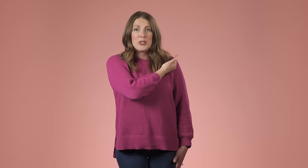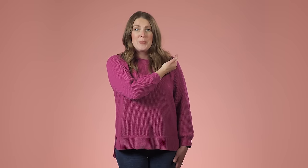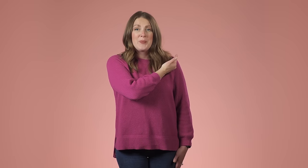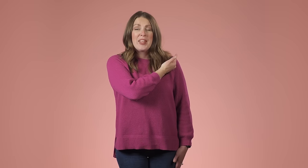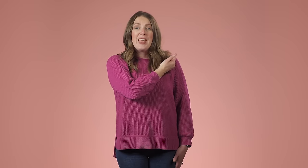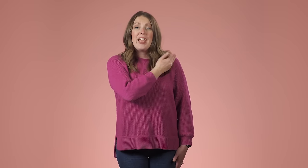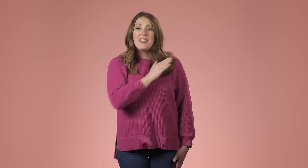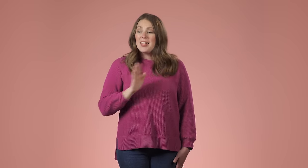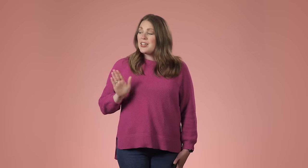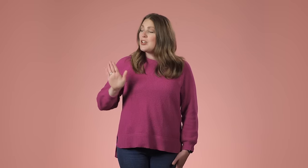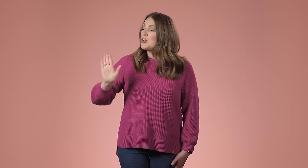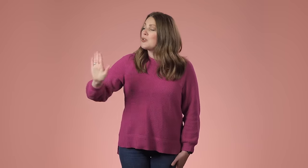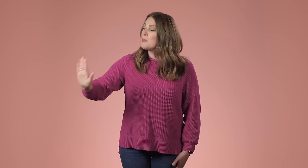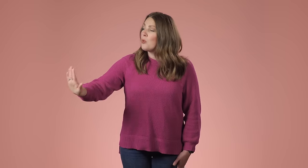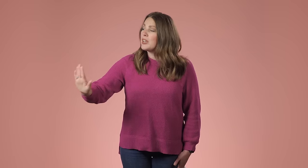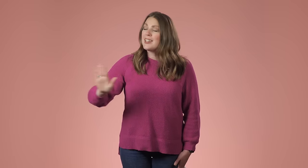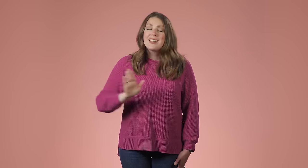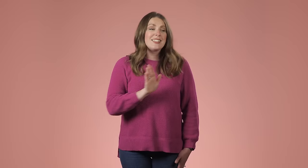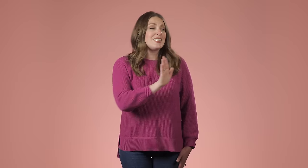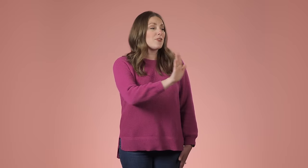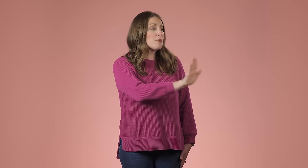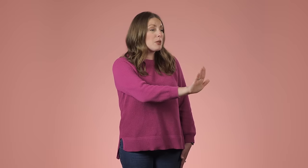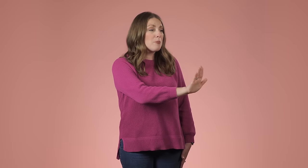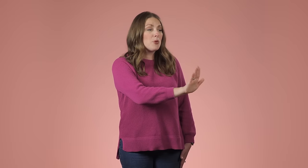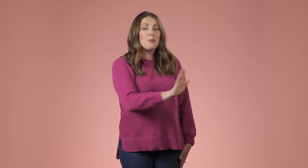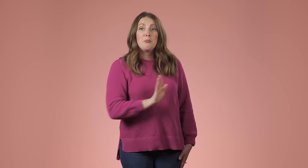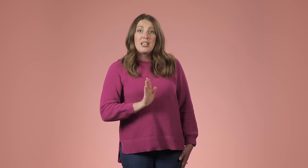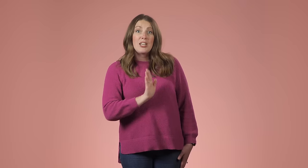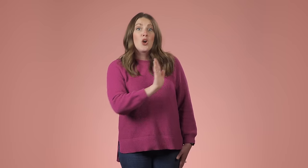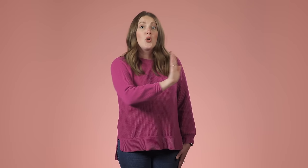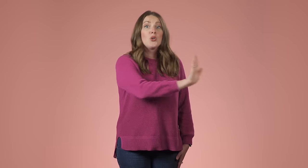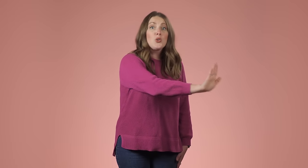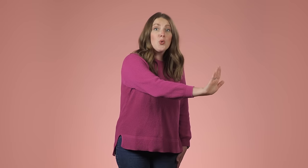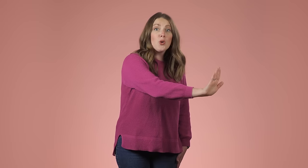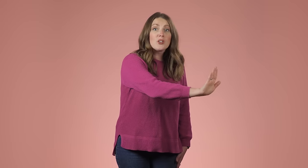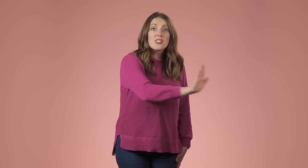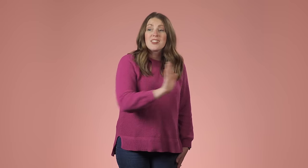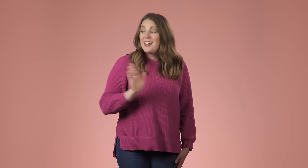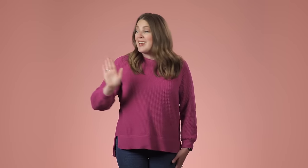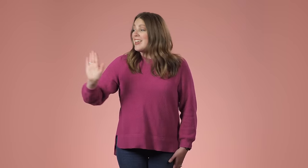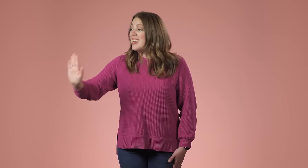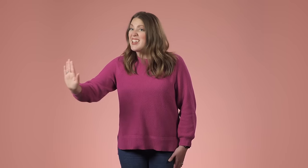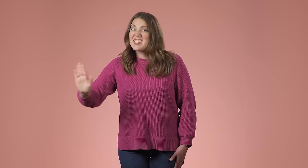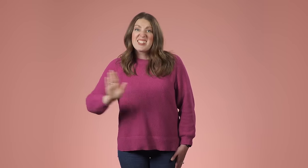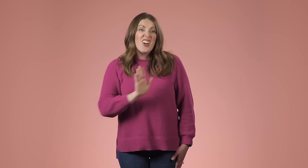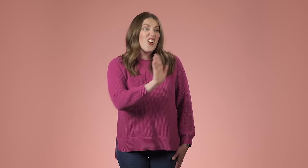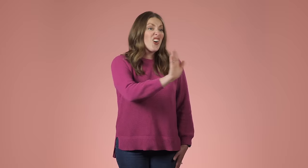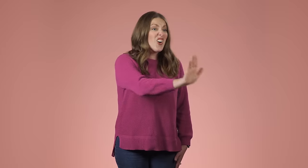'Fine, fine', your 5-hand is coming right up to your chest 'fine'.